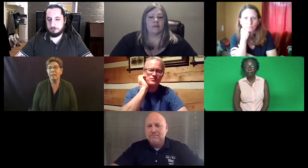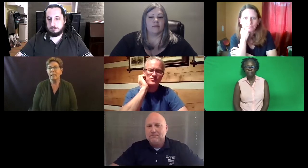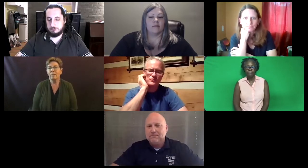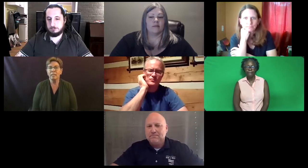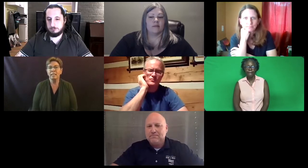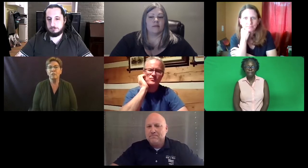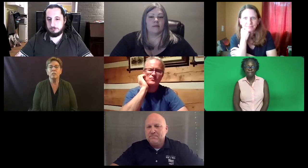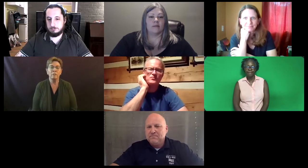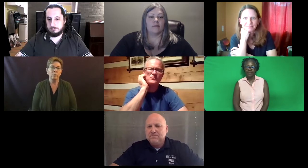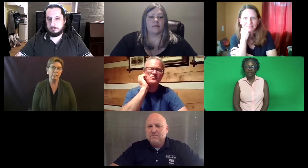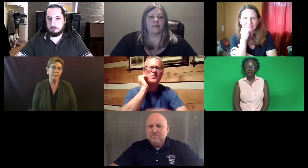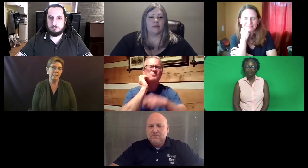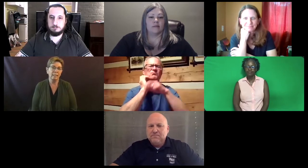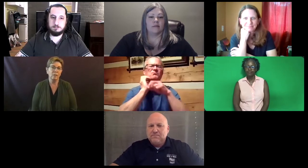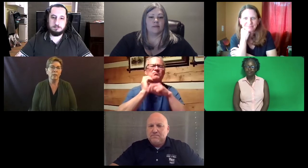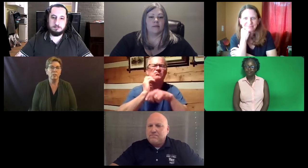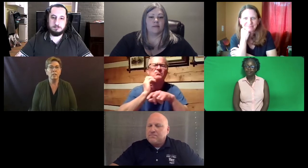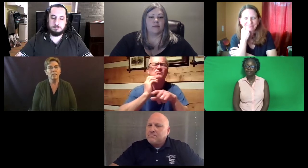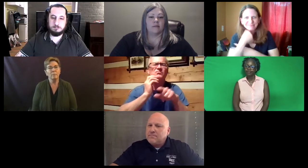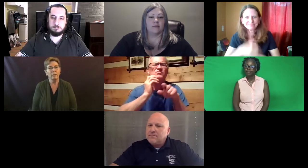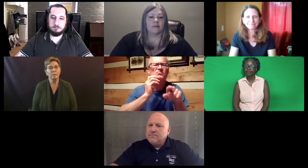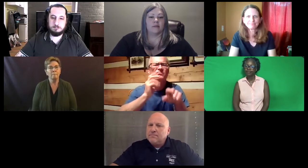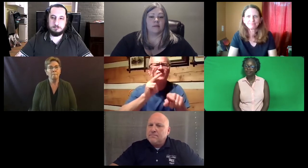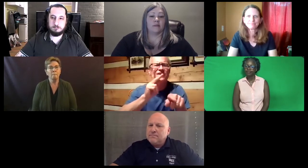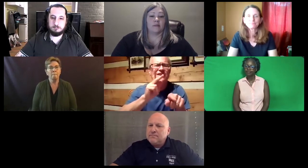else that's interesting for you to take into consideration to compare.